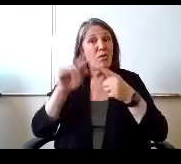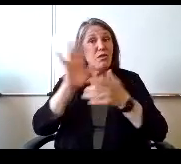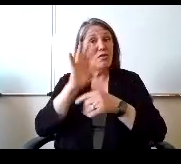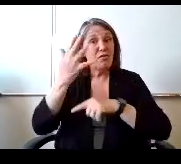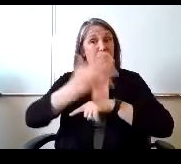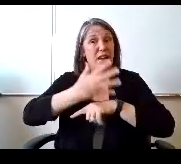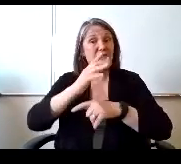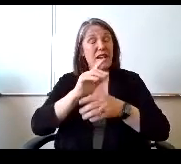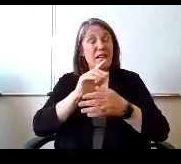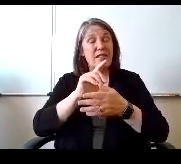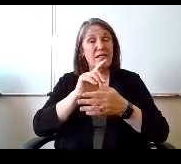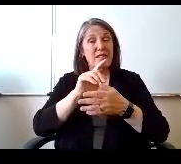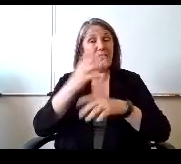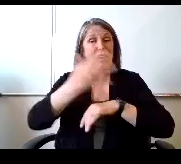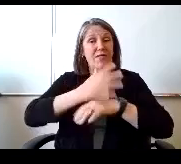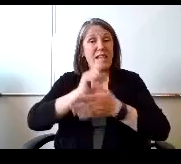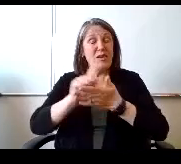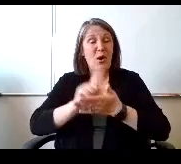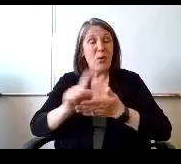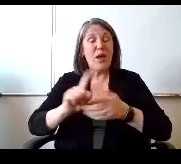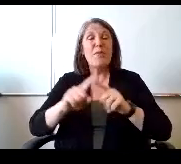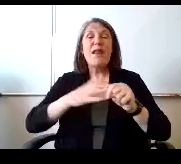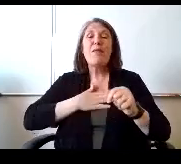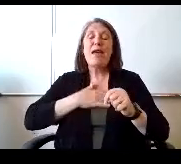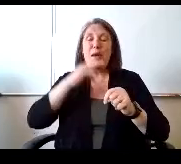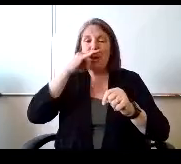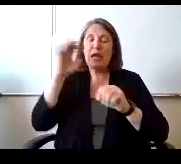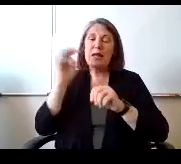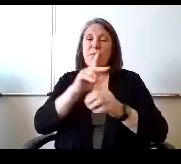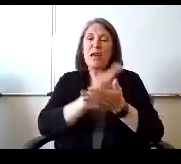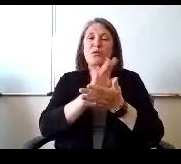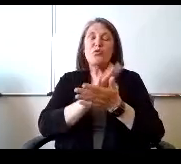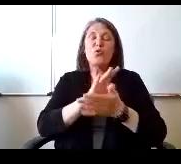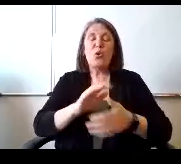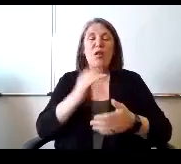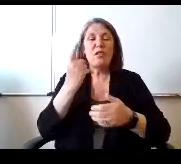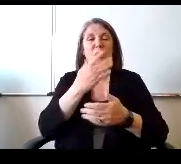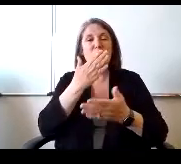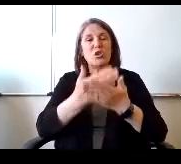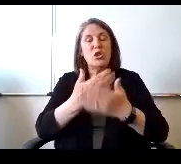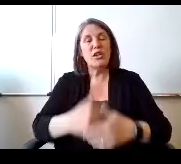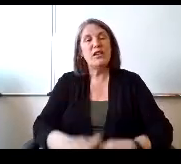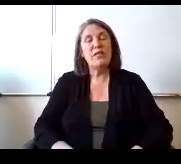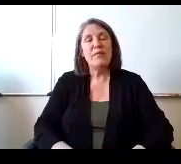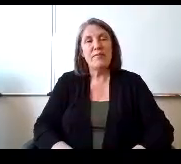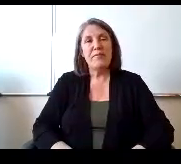Glad that that kids are back in class. It's it's always a good thing and just glad to be here.